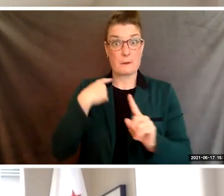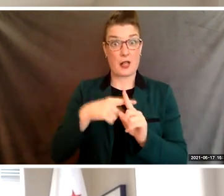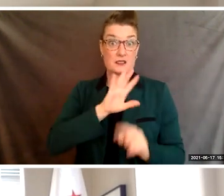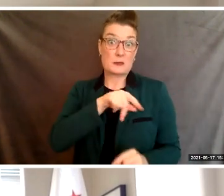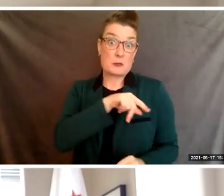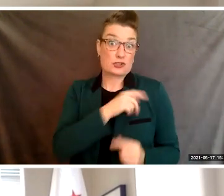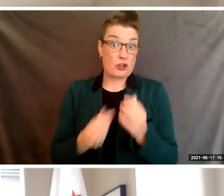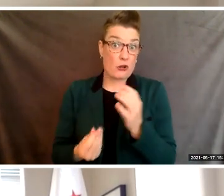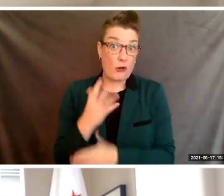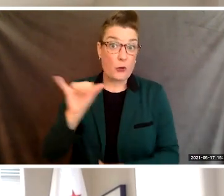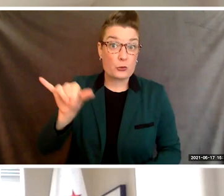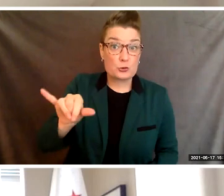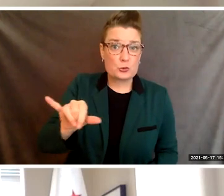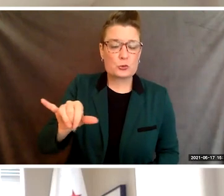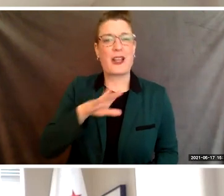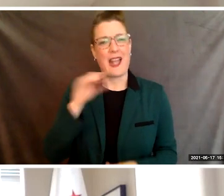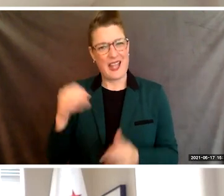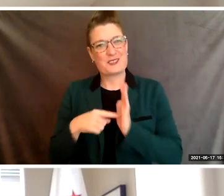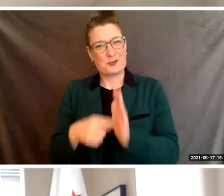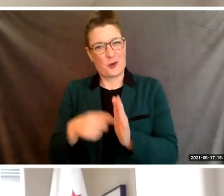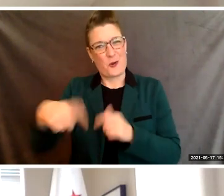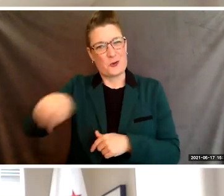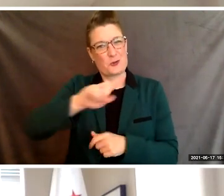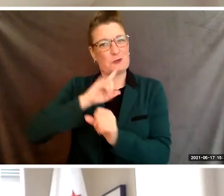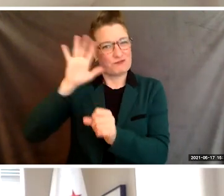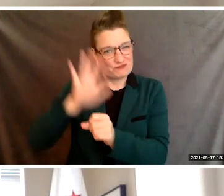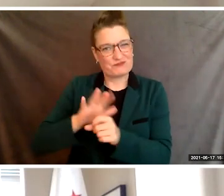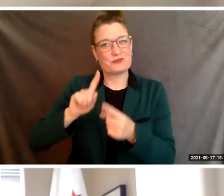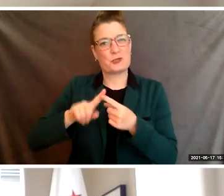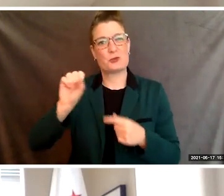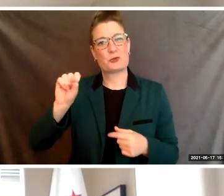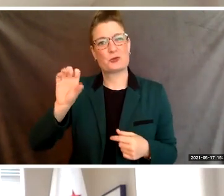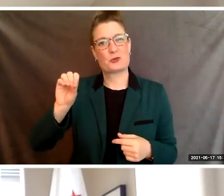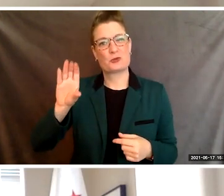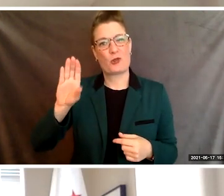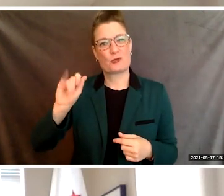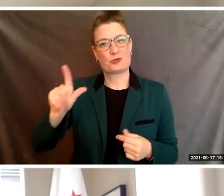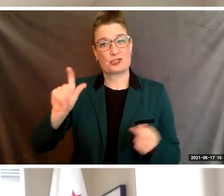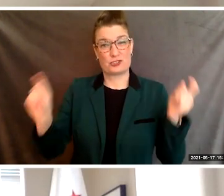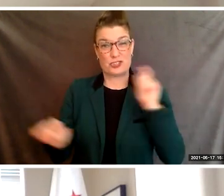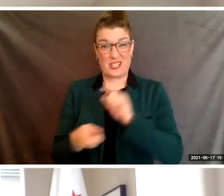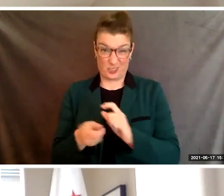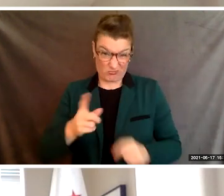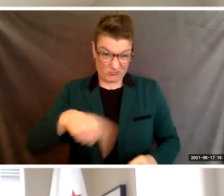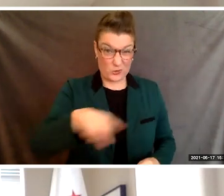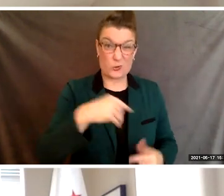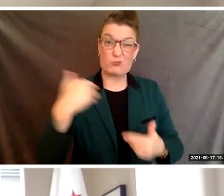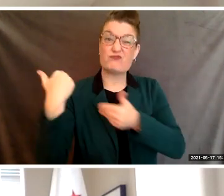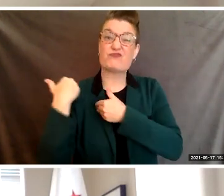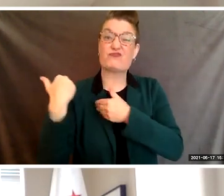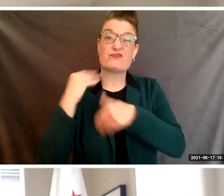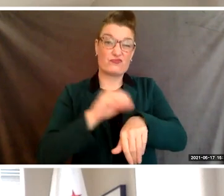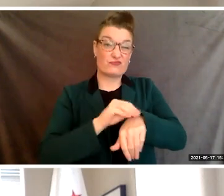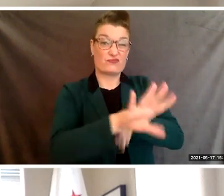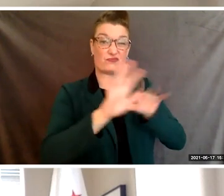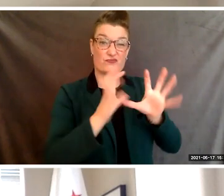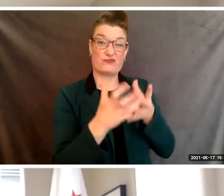Any commitment to social change, you must use your education to make a broader difference in our society.